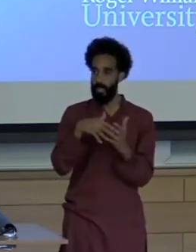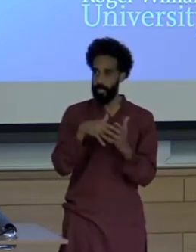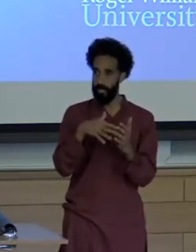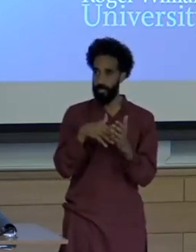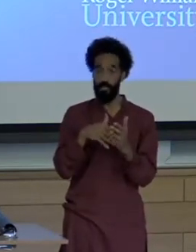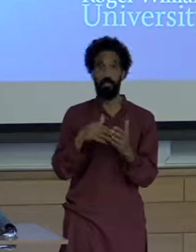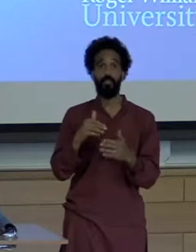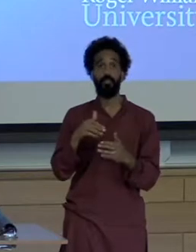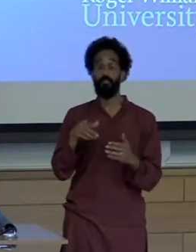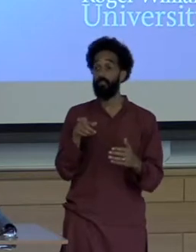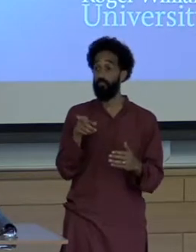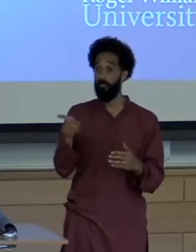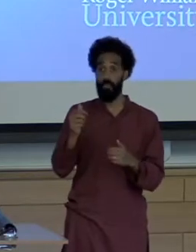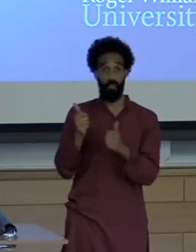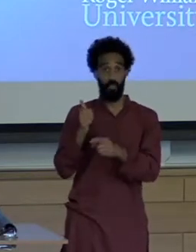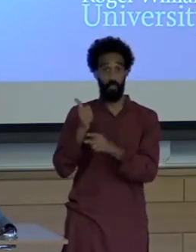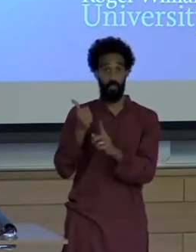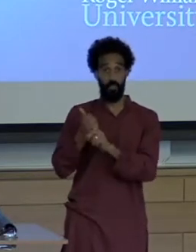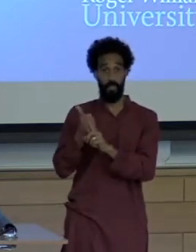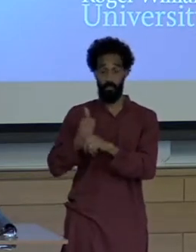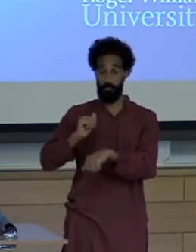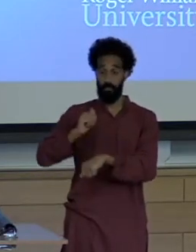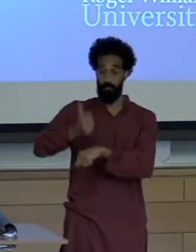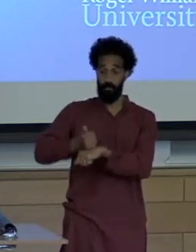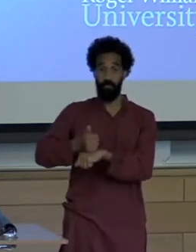This university is in Bristol, Rhode Island nearby. I